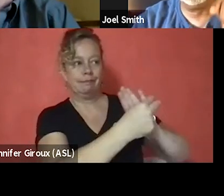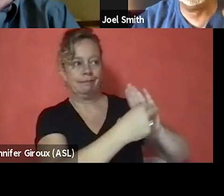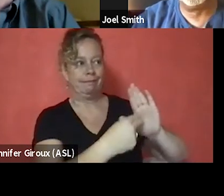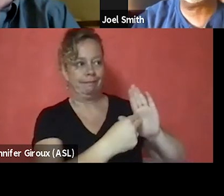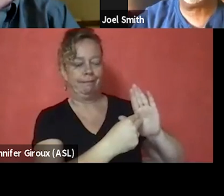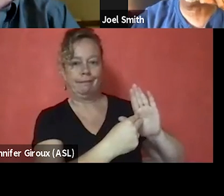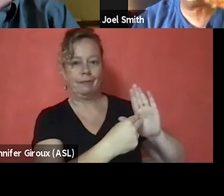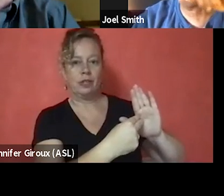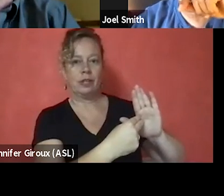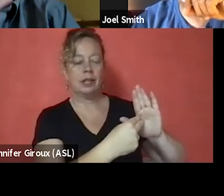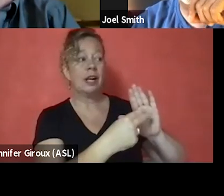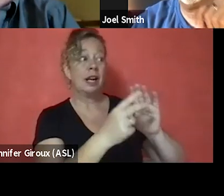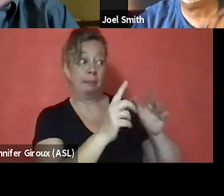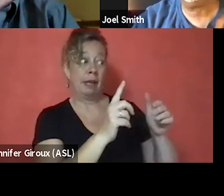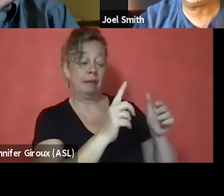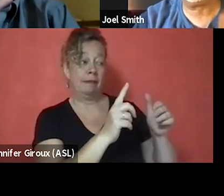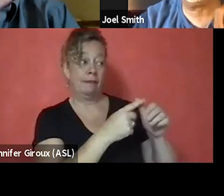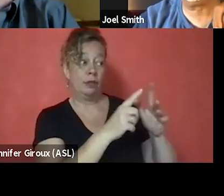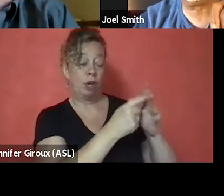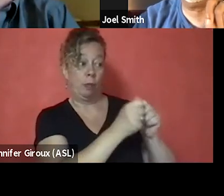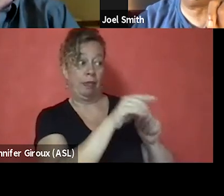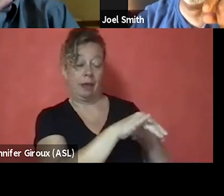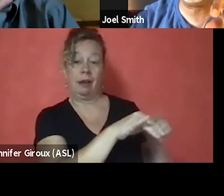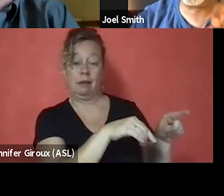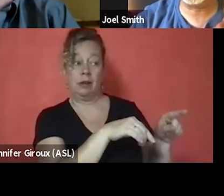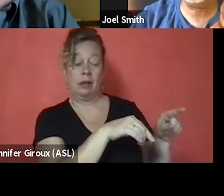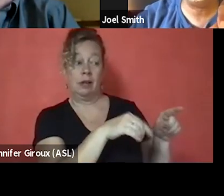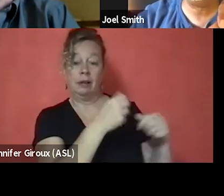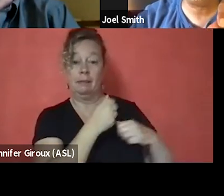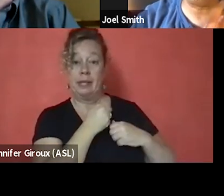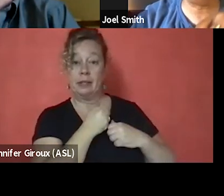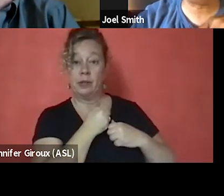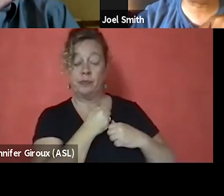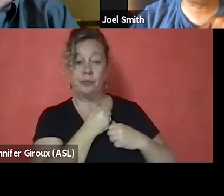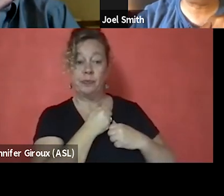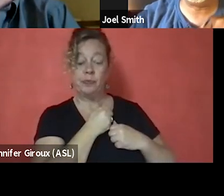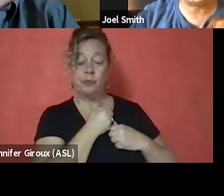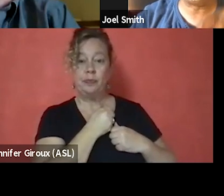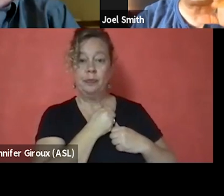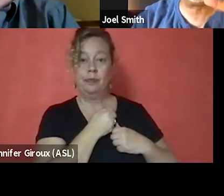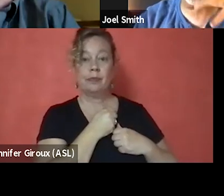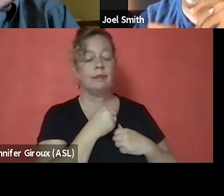And I'll start with that one first. Because in the military, if upon your discharge,